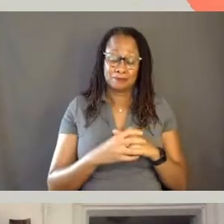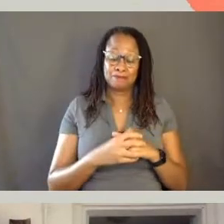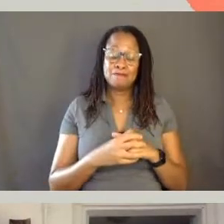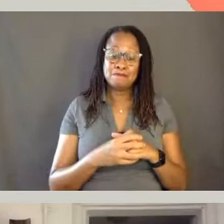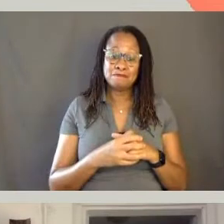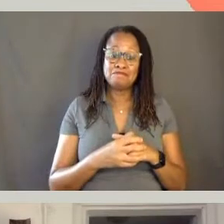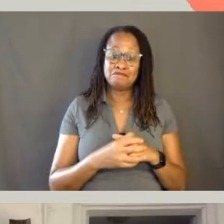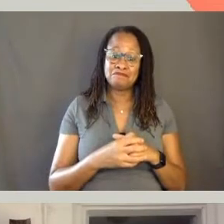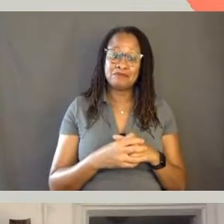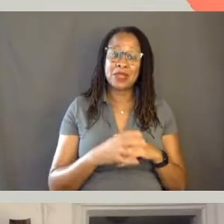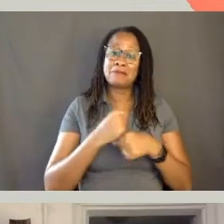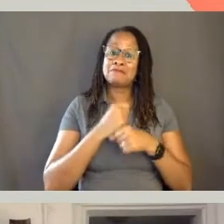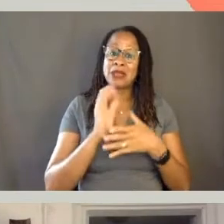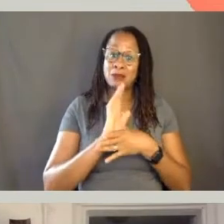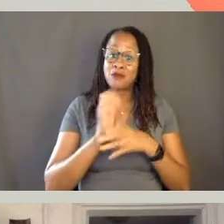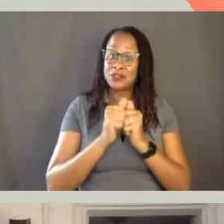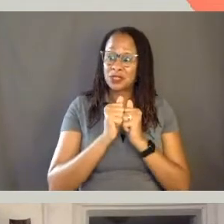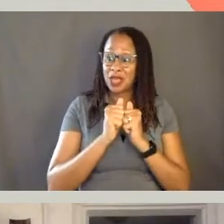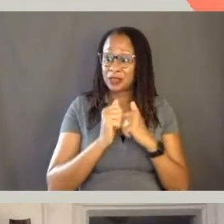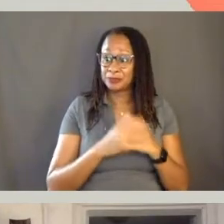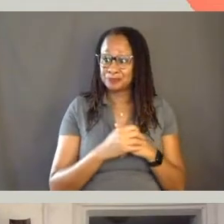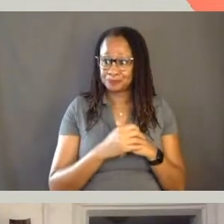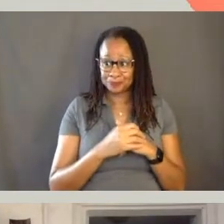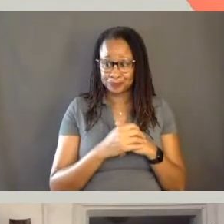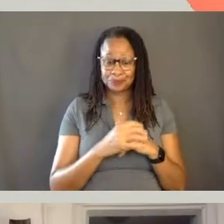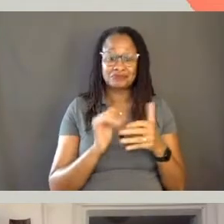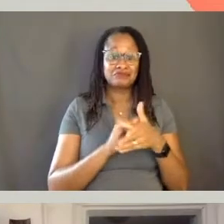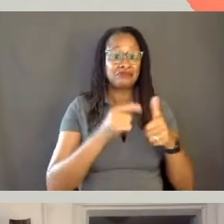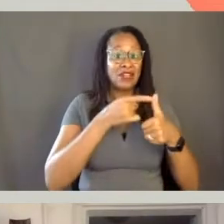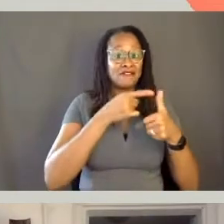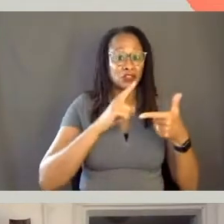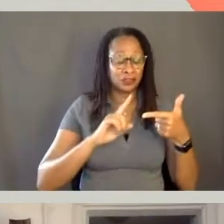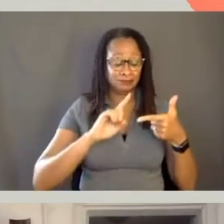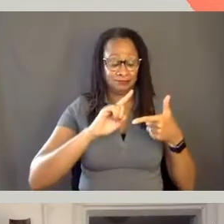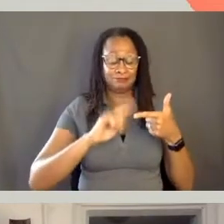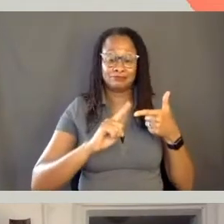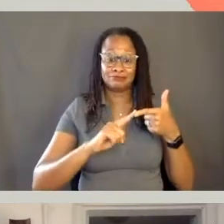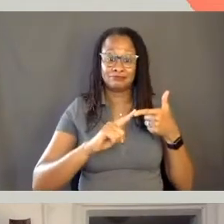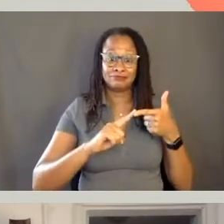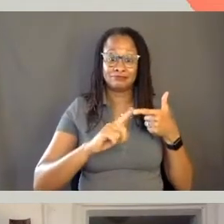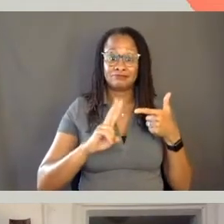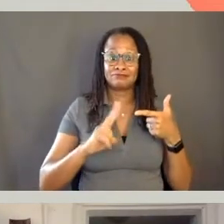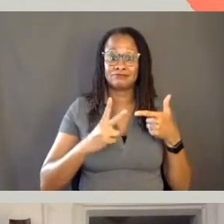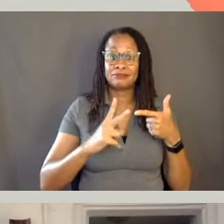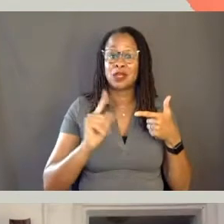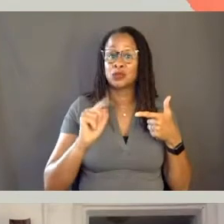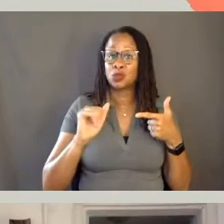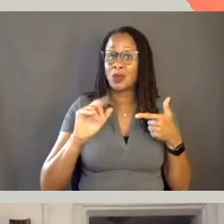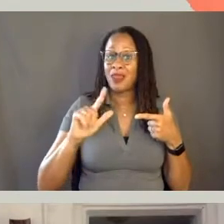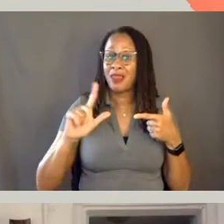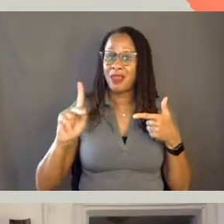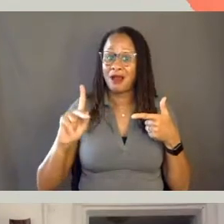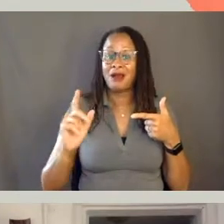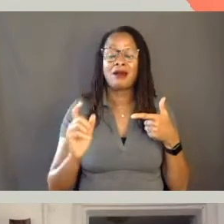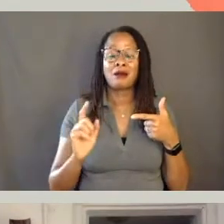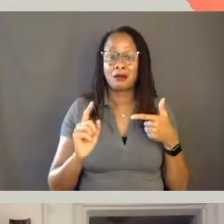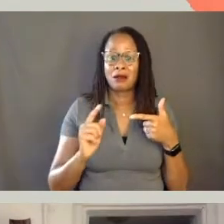we decided to make a movie together. So, that's the first example. The two last one, more recent.